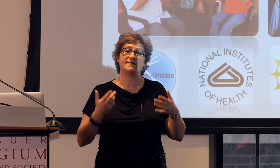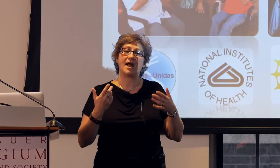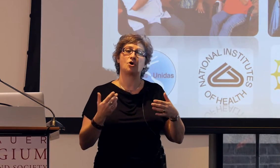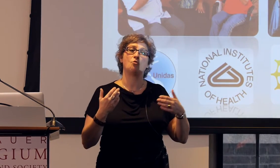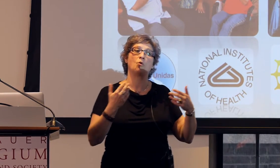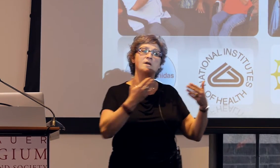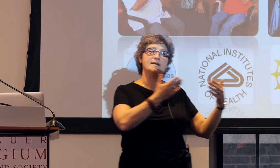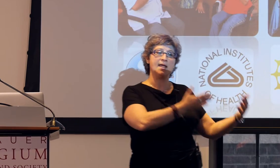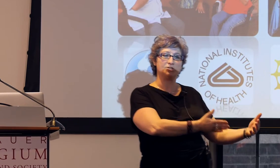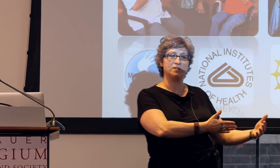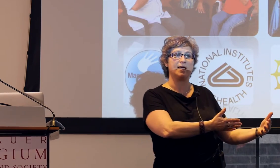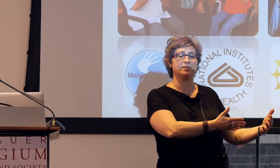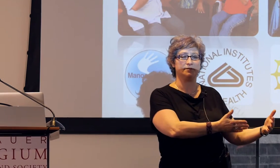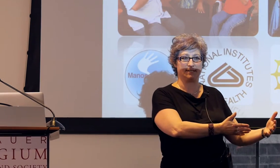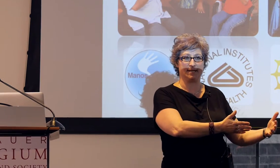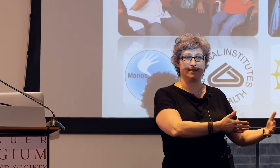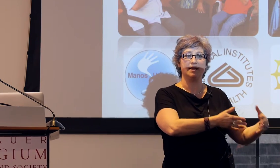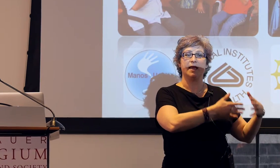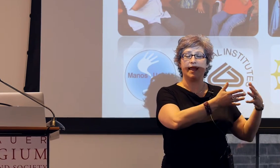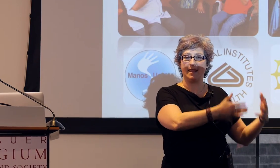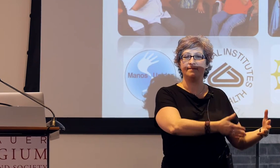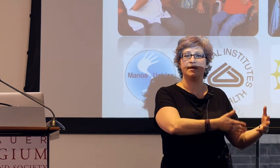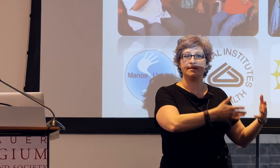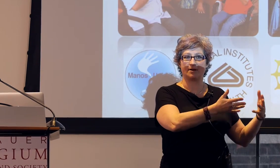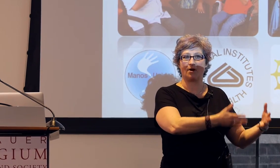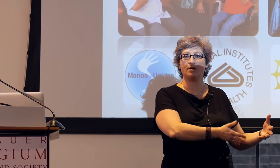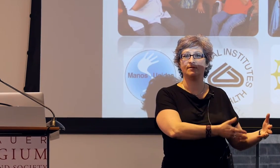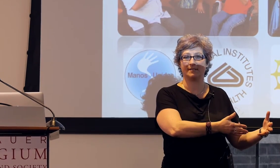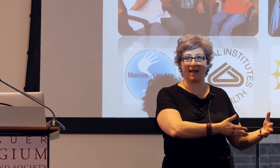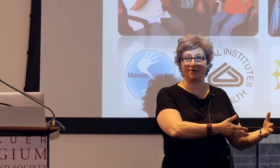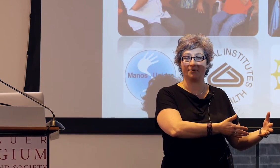But that coordination that you see in the Nicaraguan signers